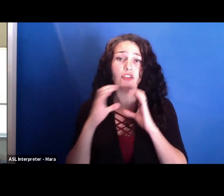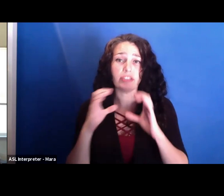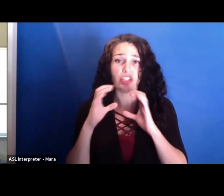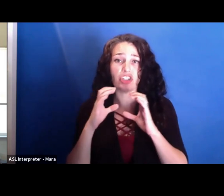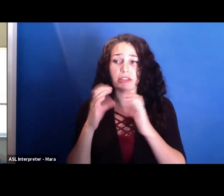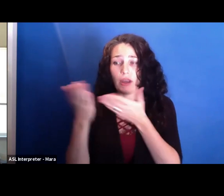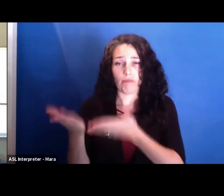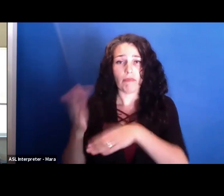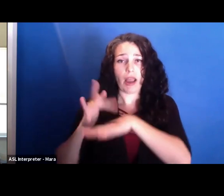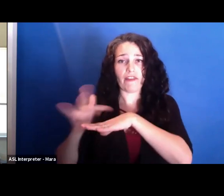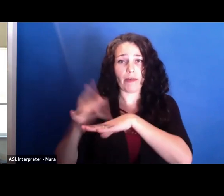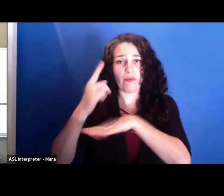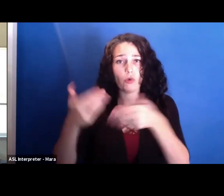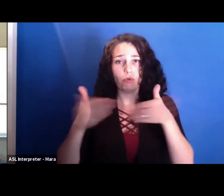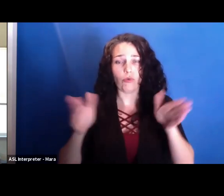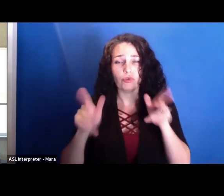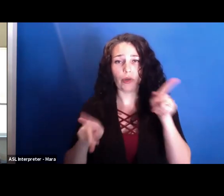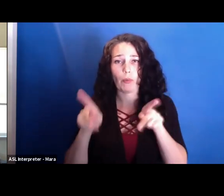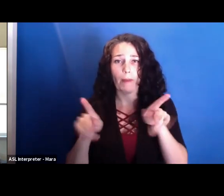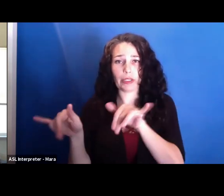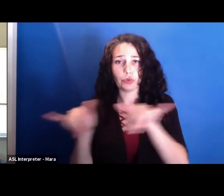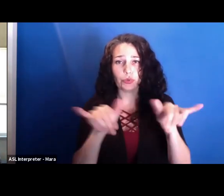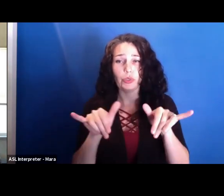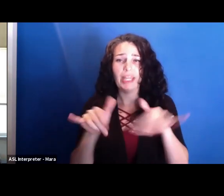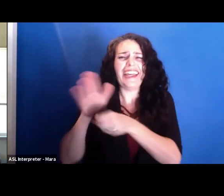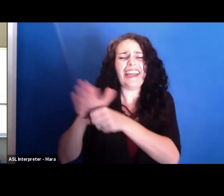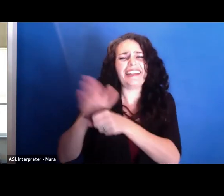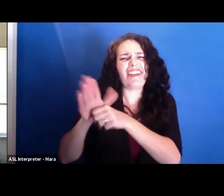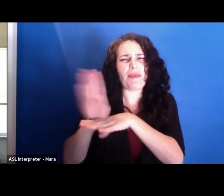available to the general public. So enough of the business.